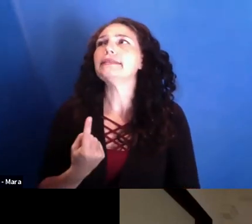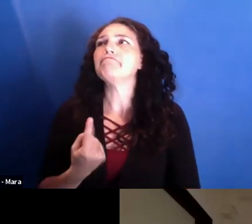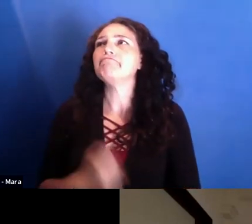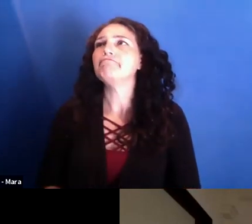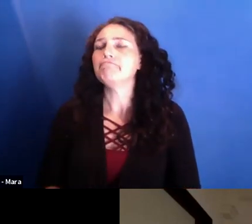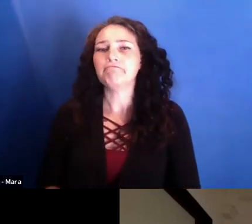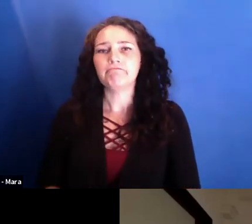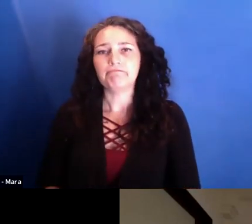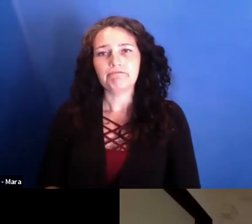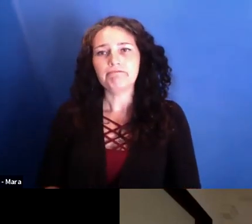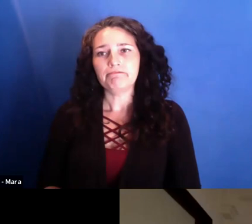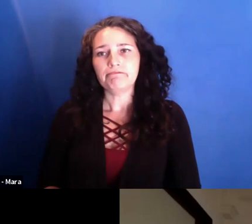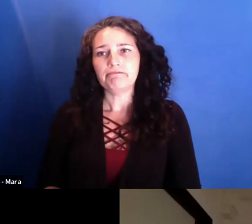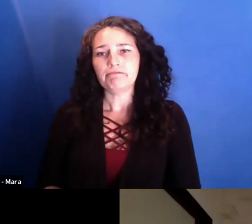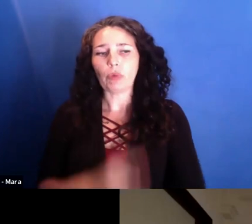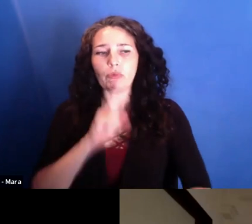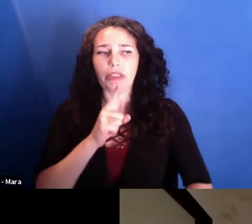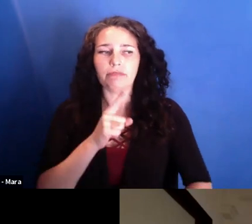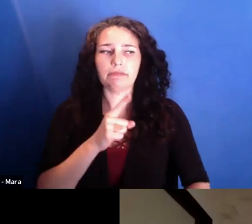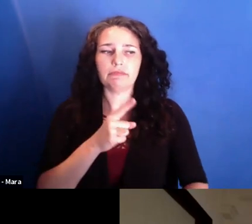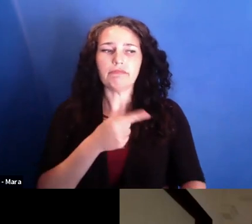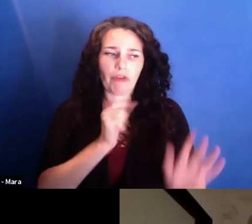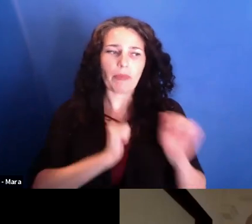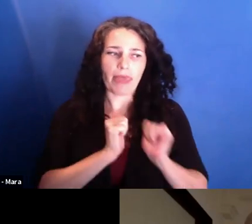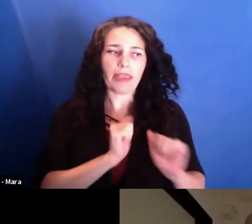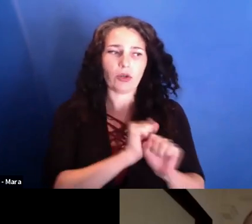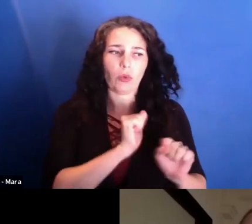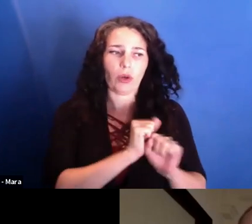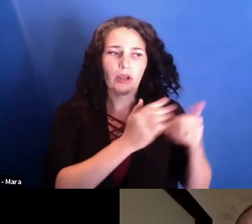you know, from the theater work on-- very preoccupied with authenticity